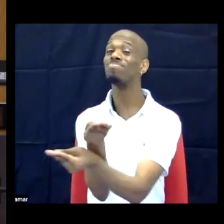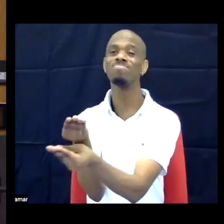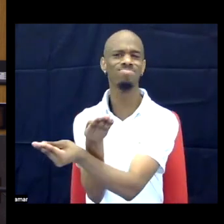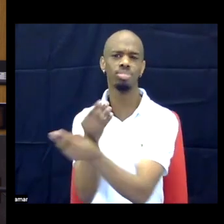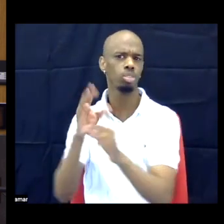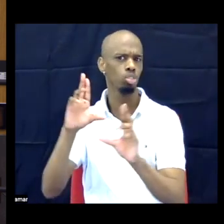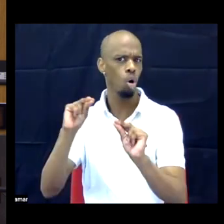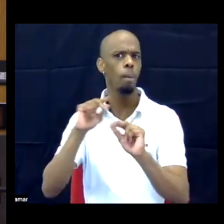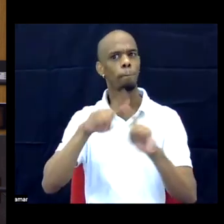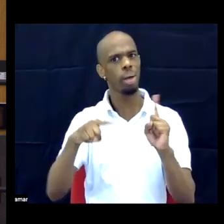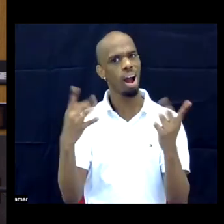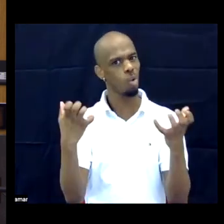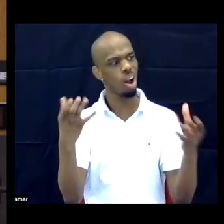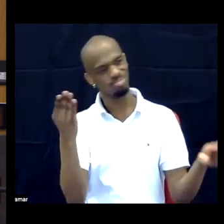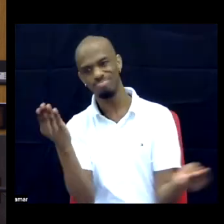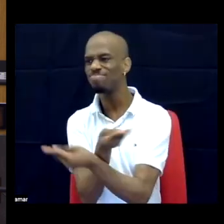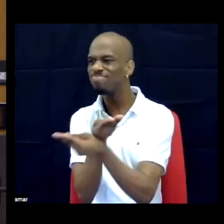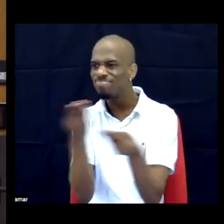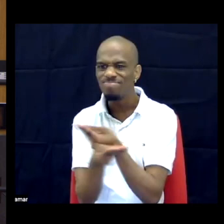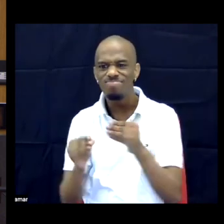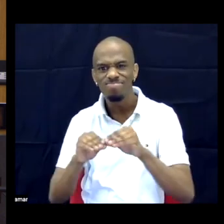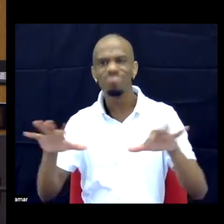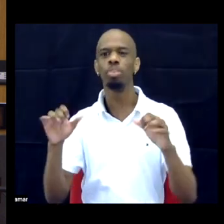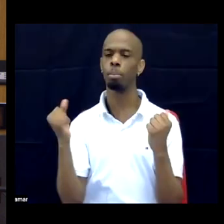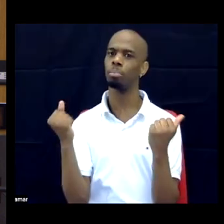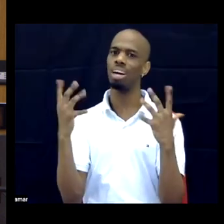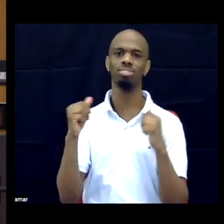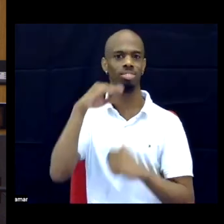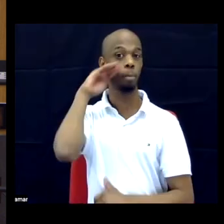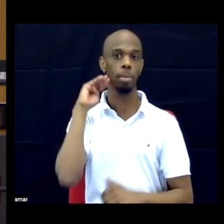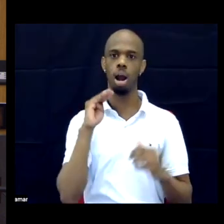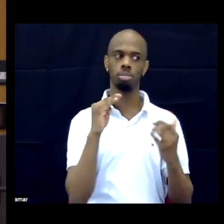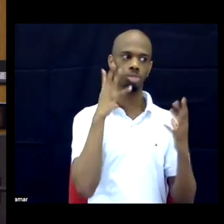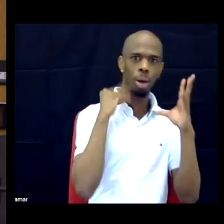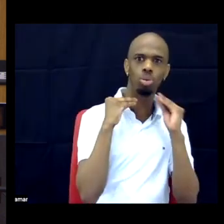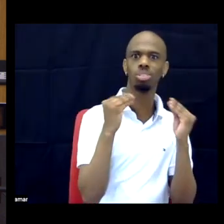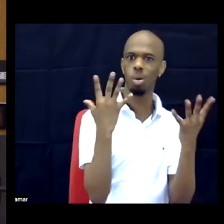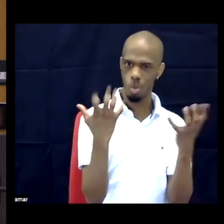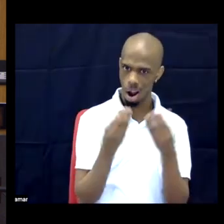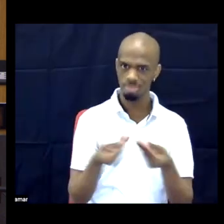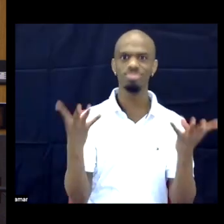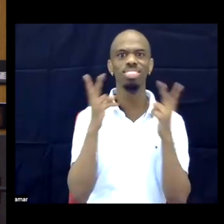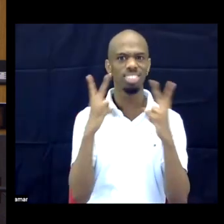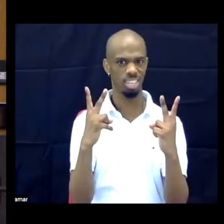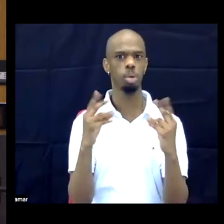But, yeah, Ebony was the one that was very exciting for me, I still have the screen shot